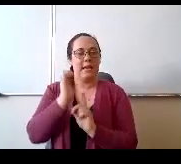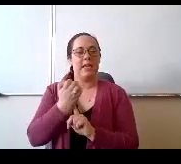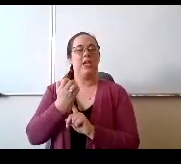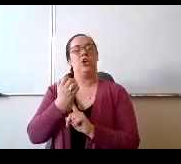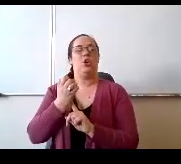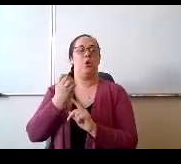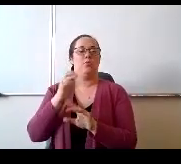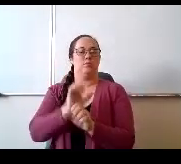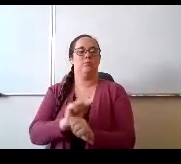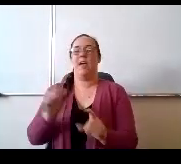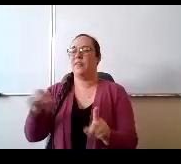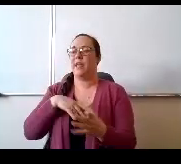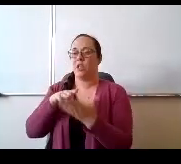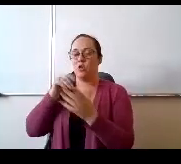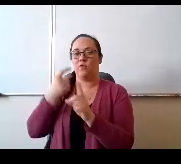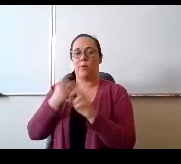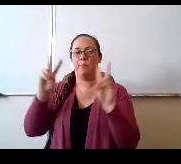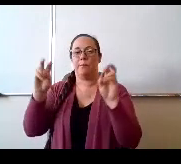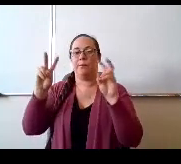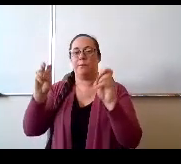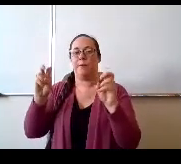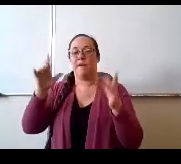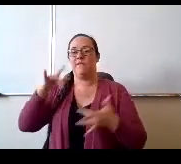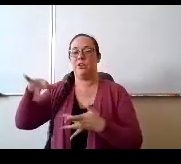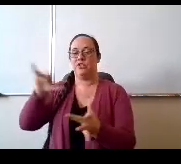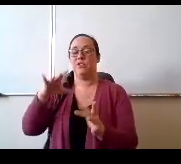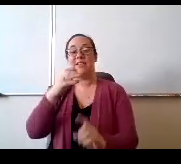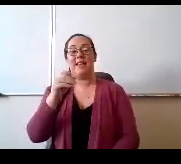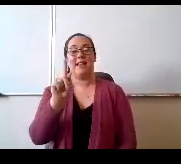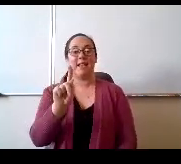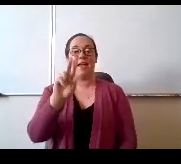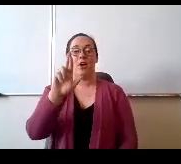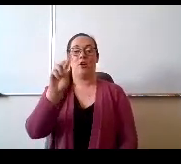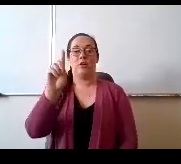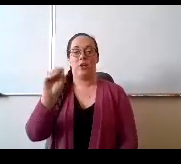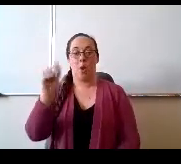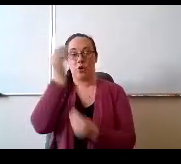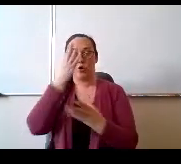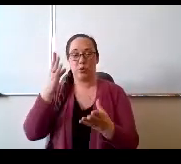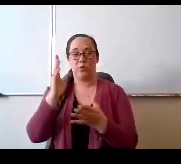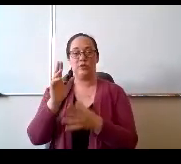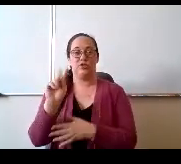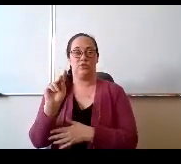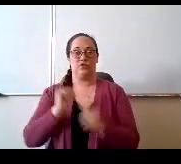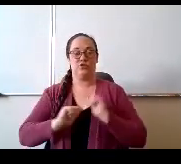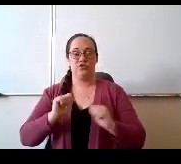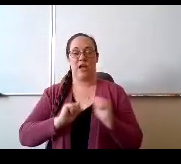have caught the eye of Krdo channel 13. You can watch a feature story about these